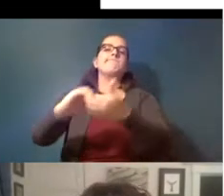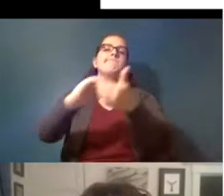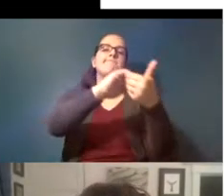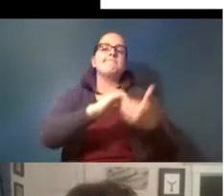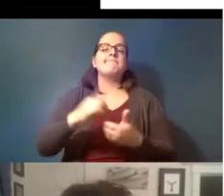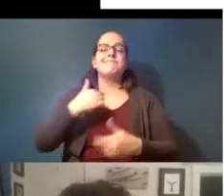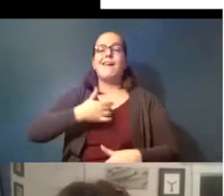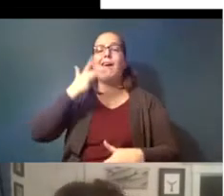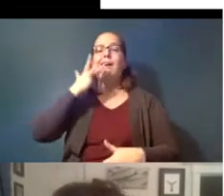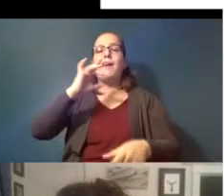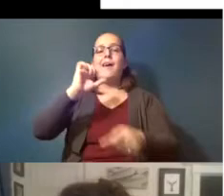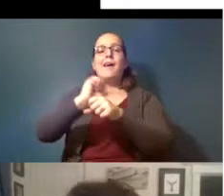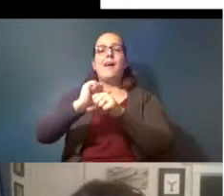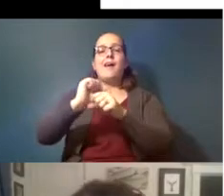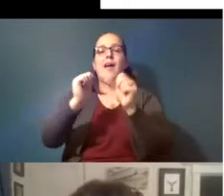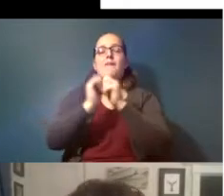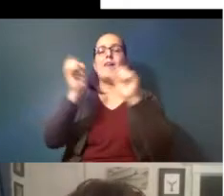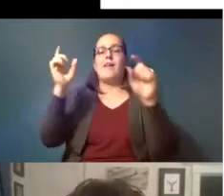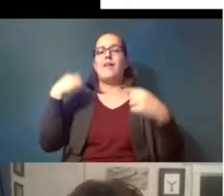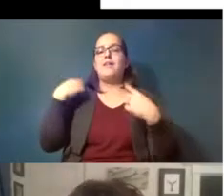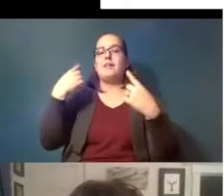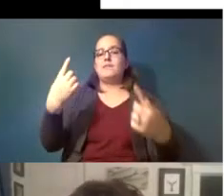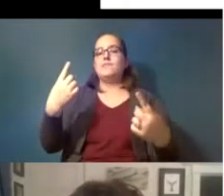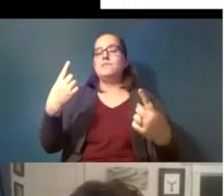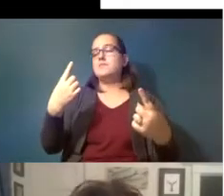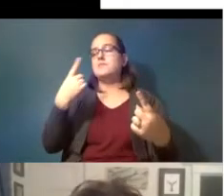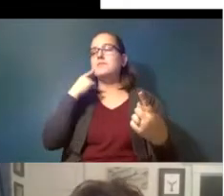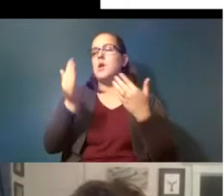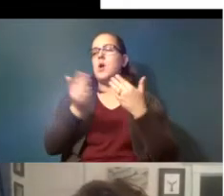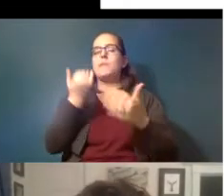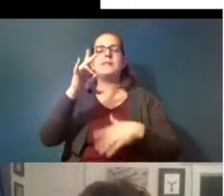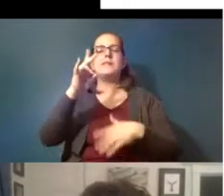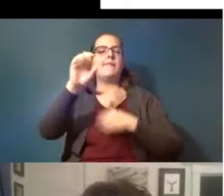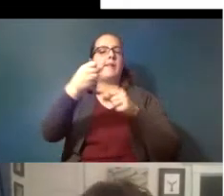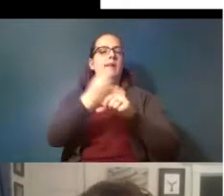to work with over the past because it's been almost seven years that i've been working on